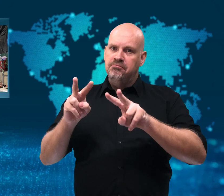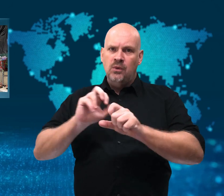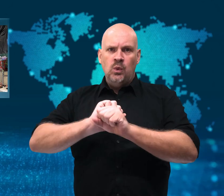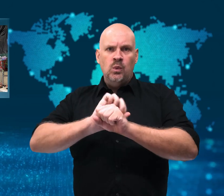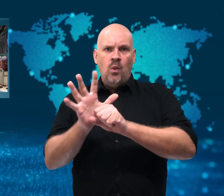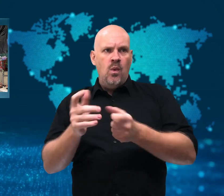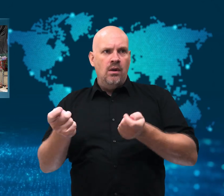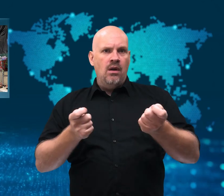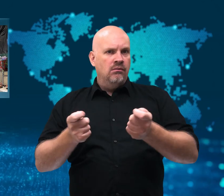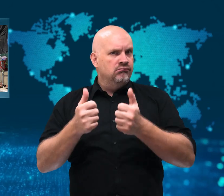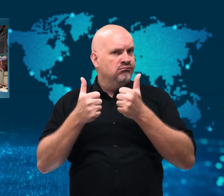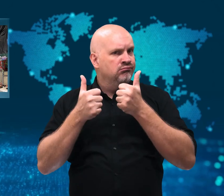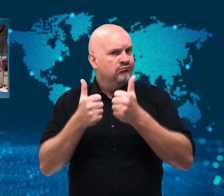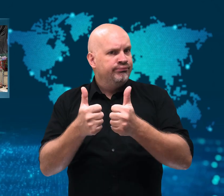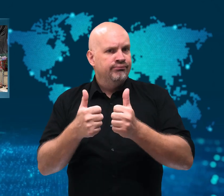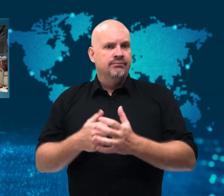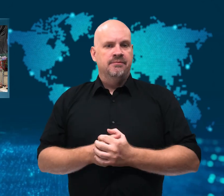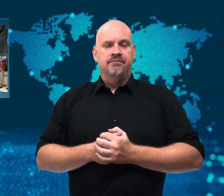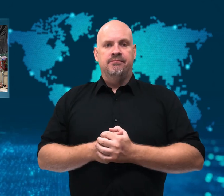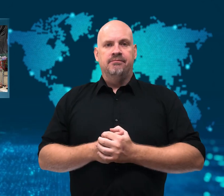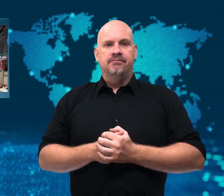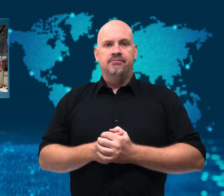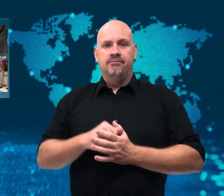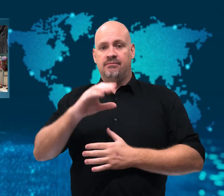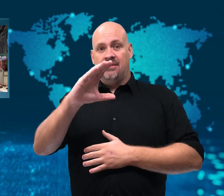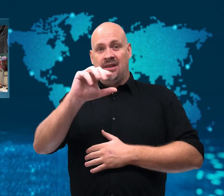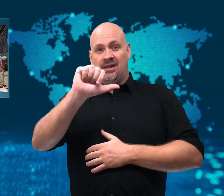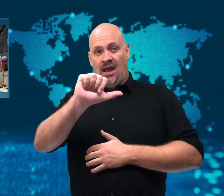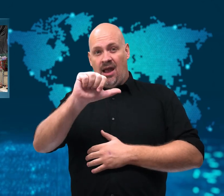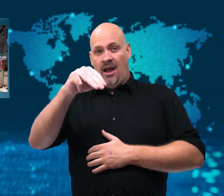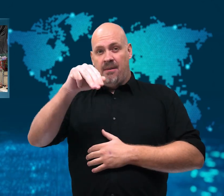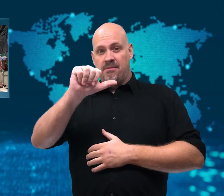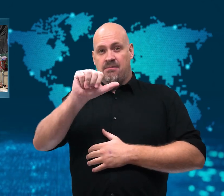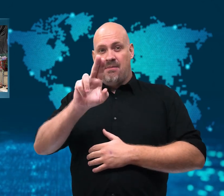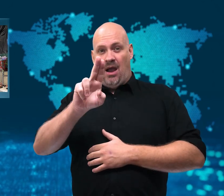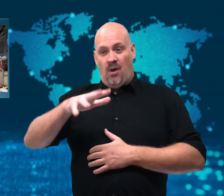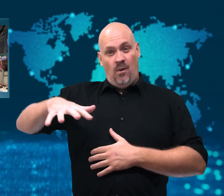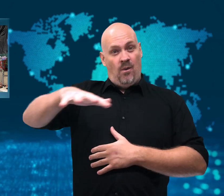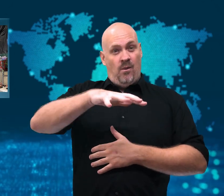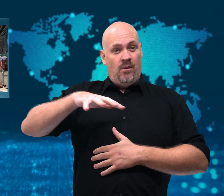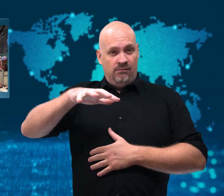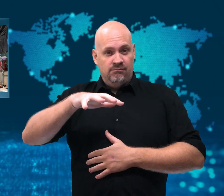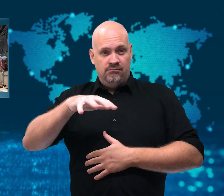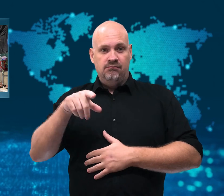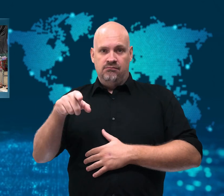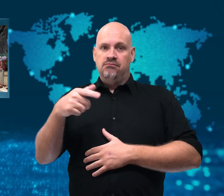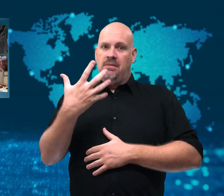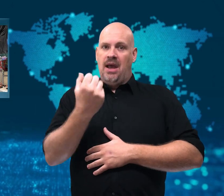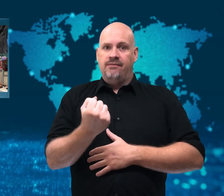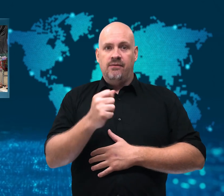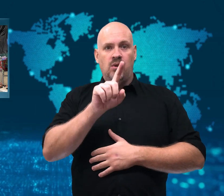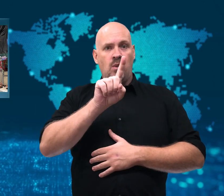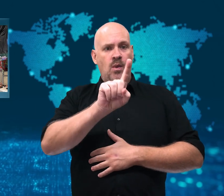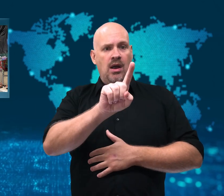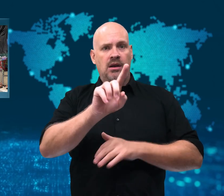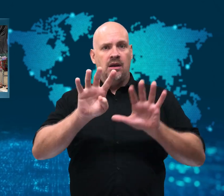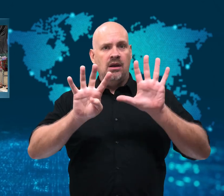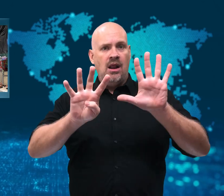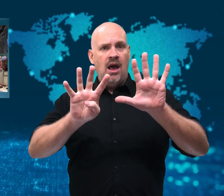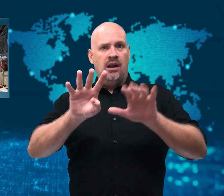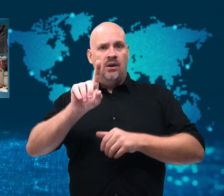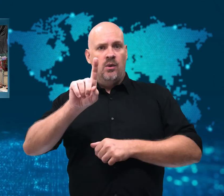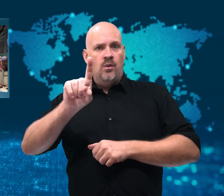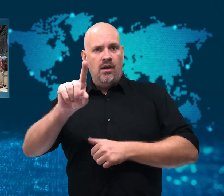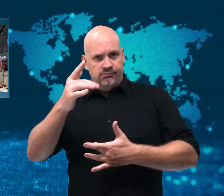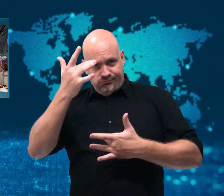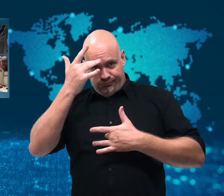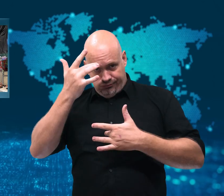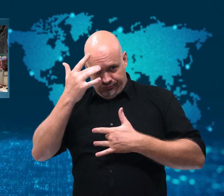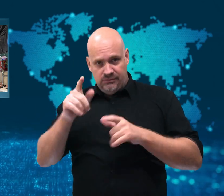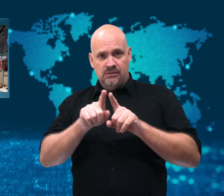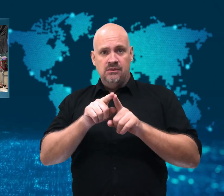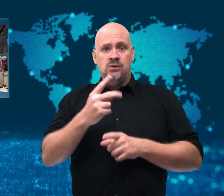Ca Mau has had only 191 COVID-19 cases and 2 deaths since the pandemic began.